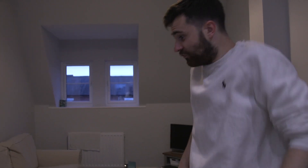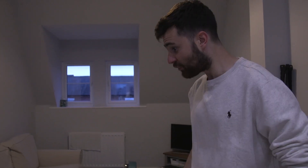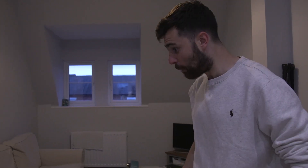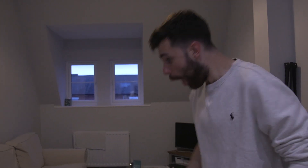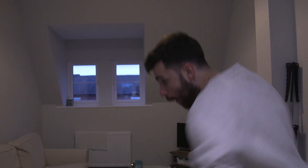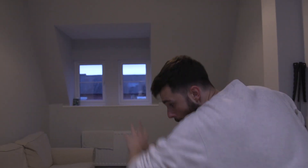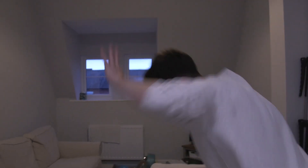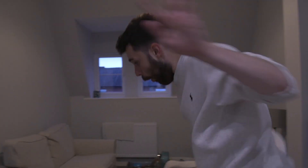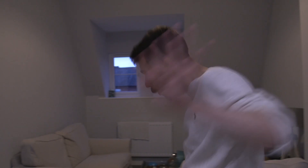FOOTBALL!!